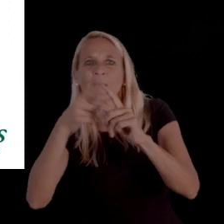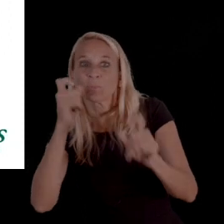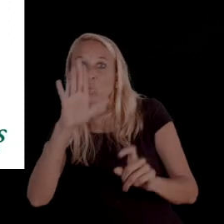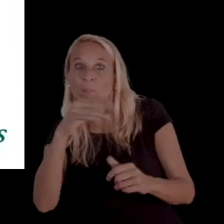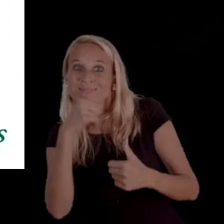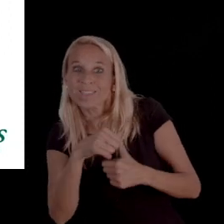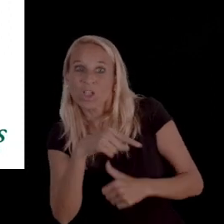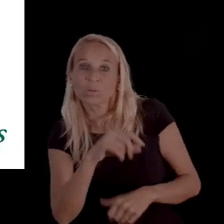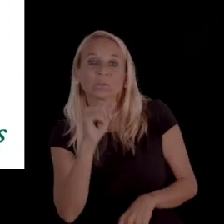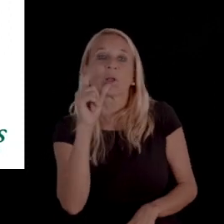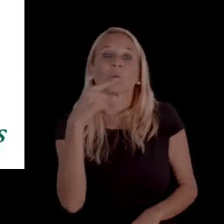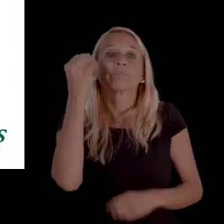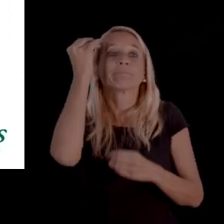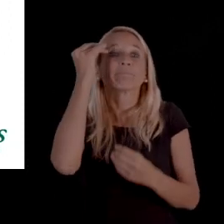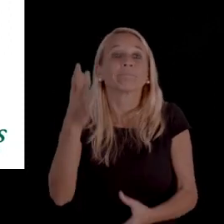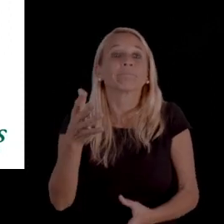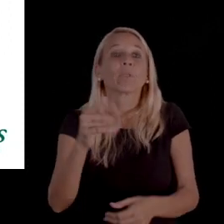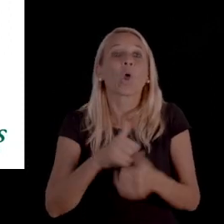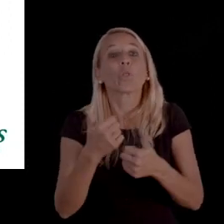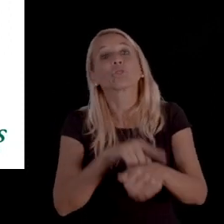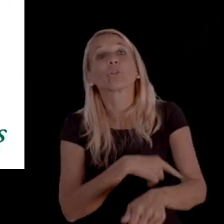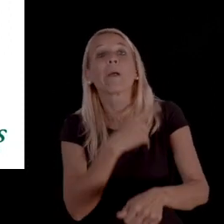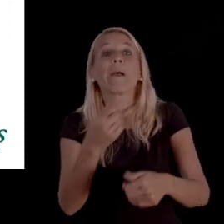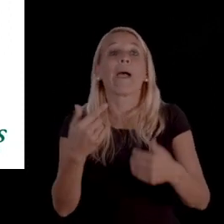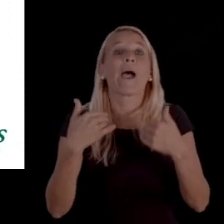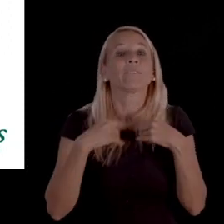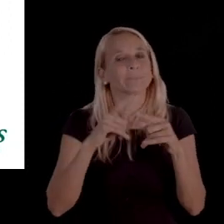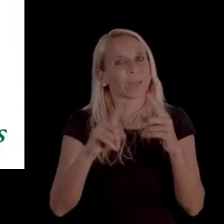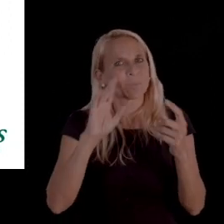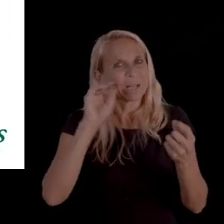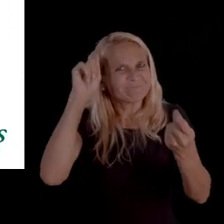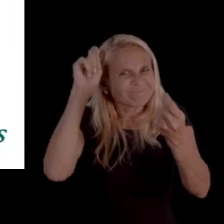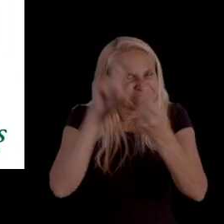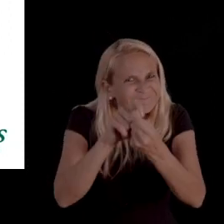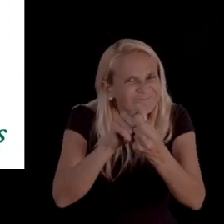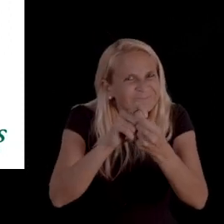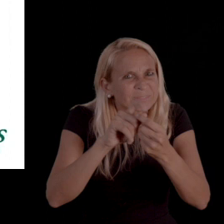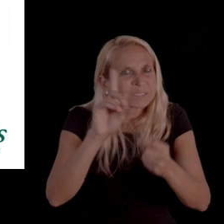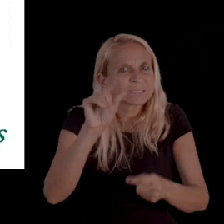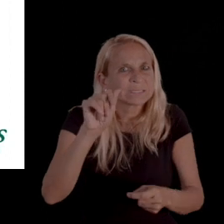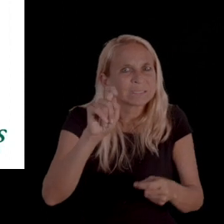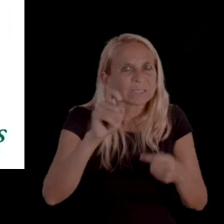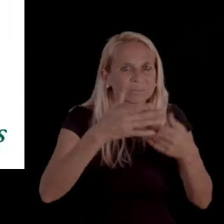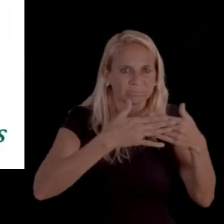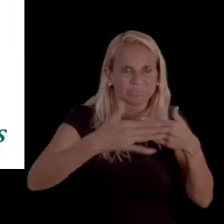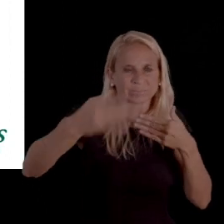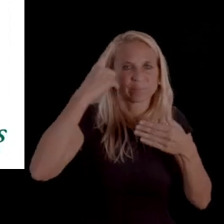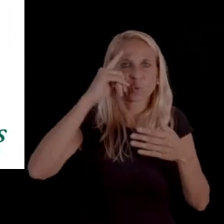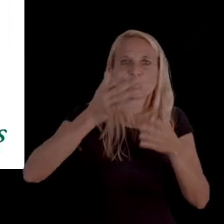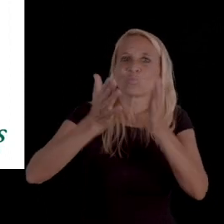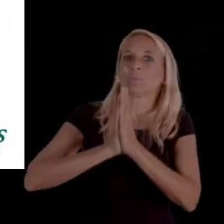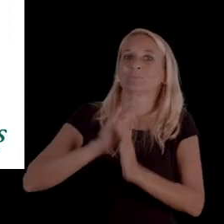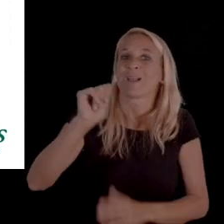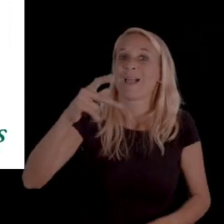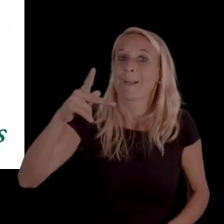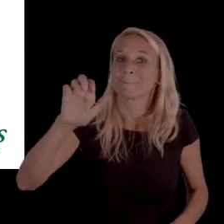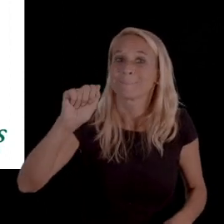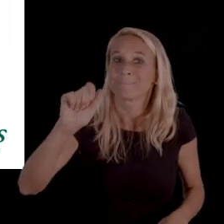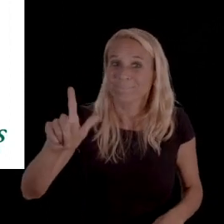So, not only should it tell you this is how long you have, but this is the specific date you have in which to request an appeal.